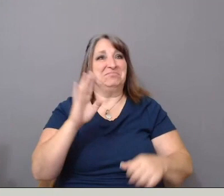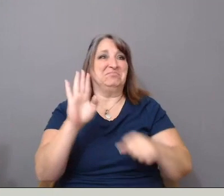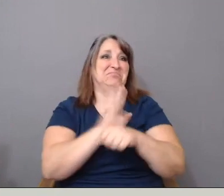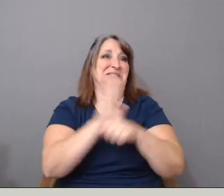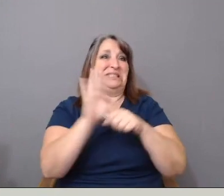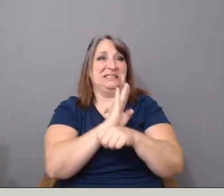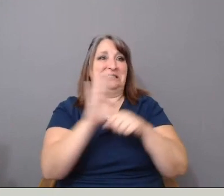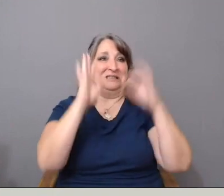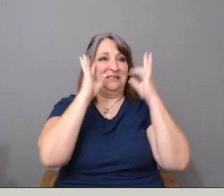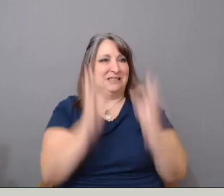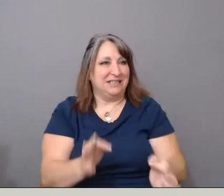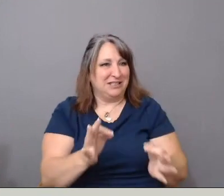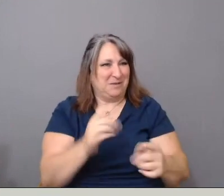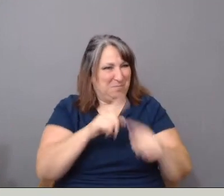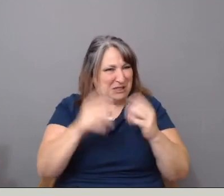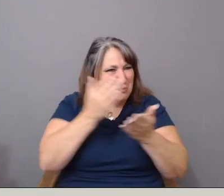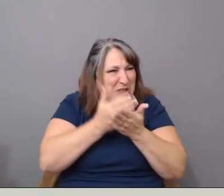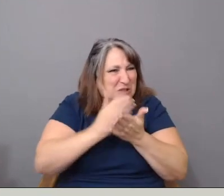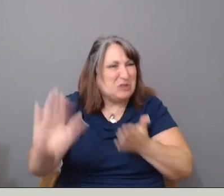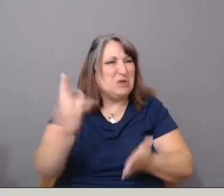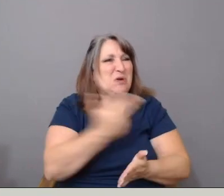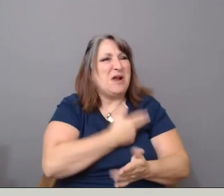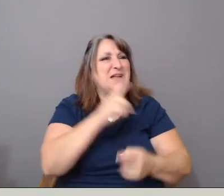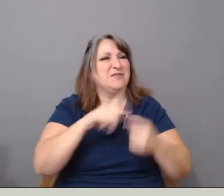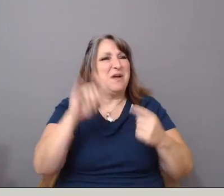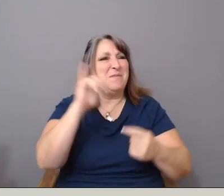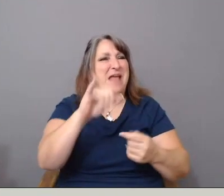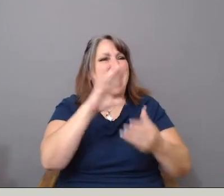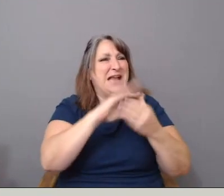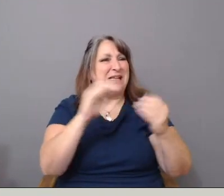to exclude us from the narrative is a real stupid decision